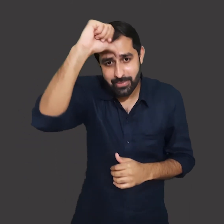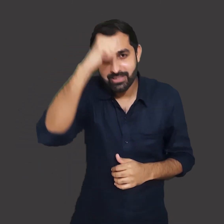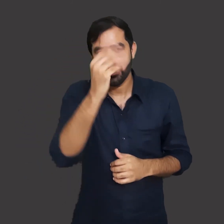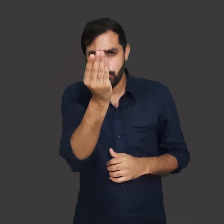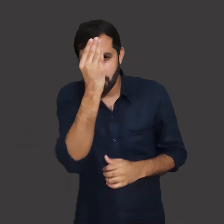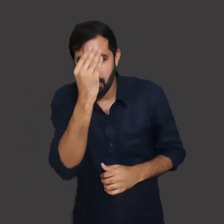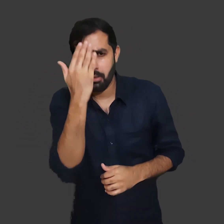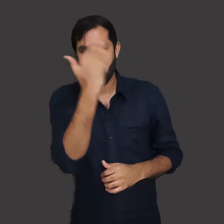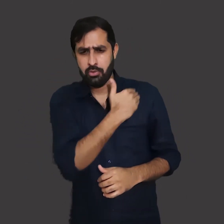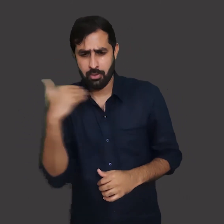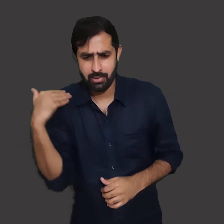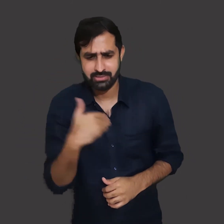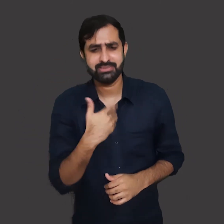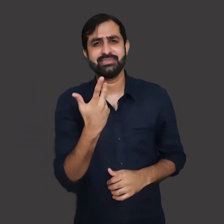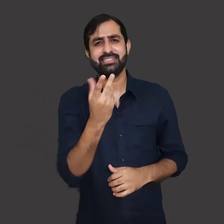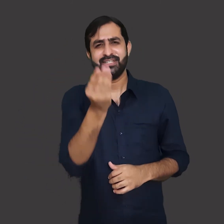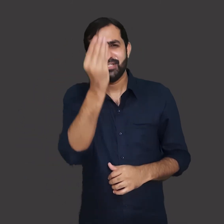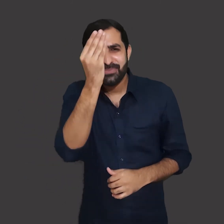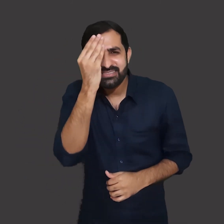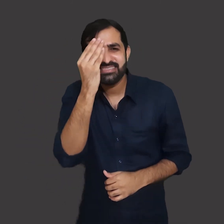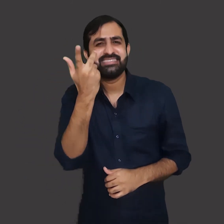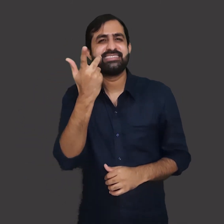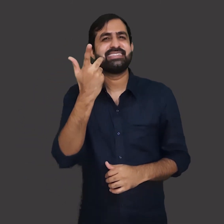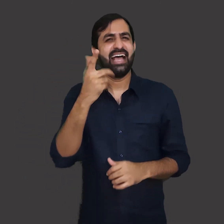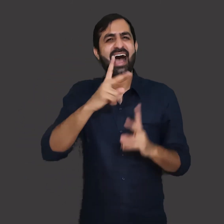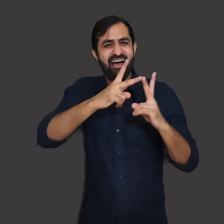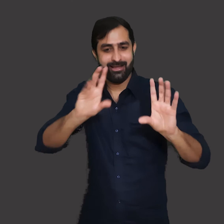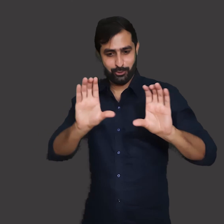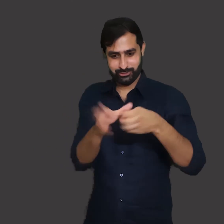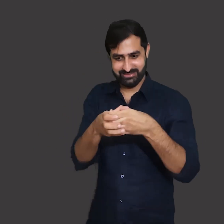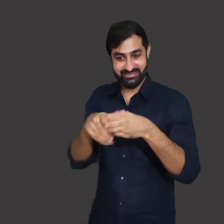and were emotionally attached to them. People of different communities -